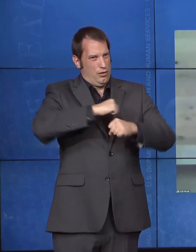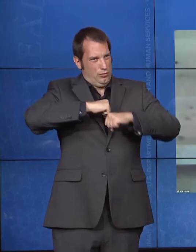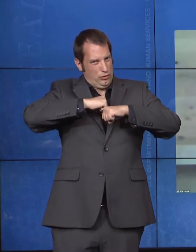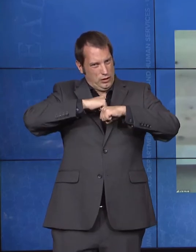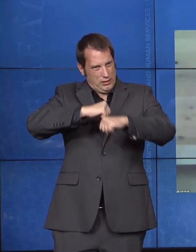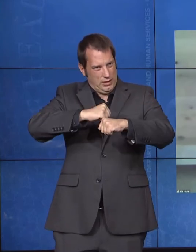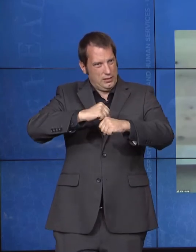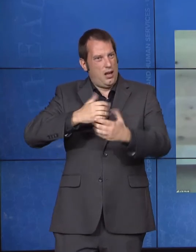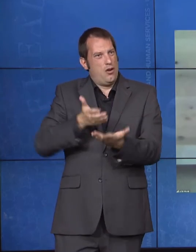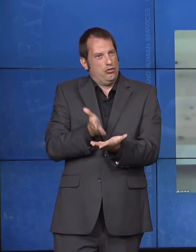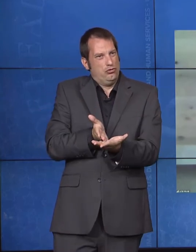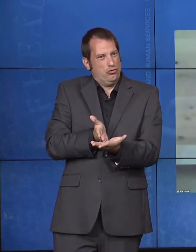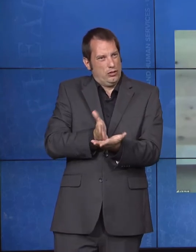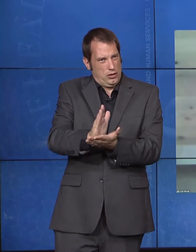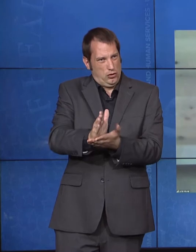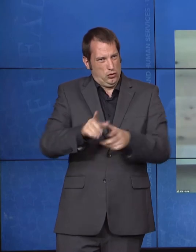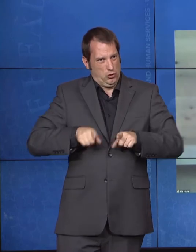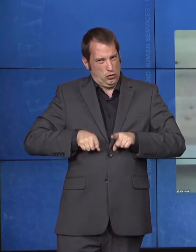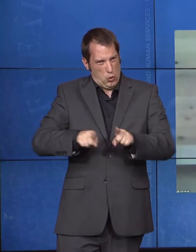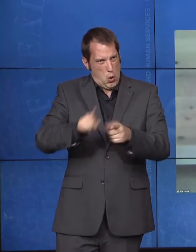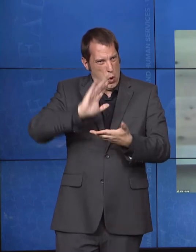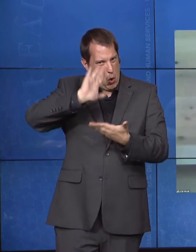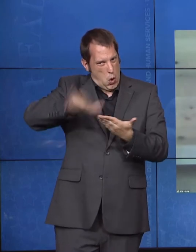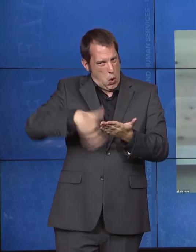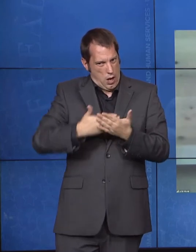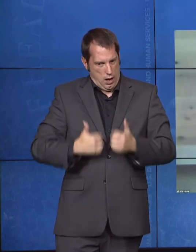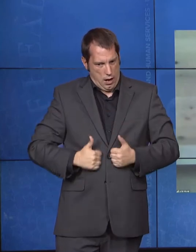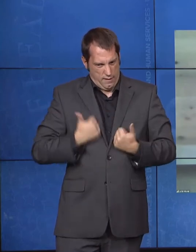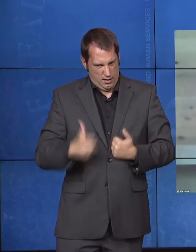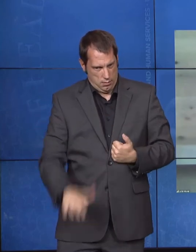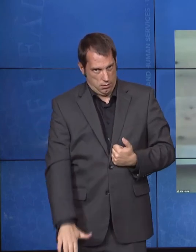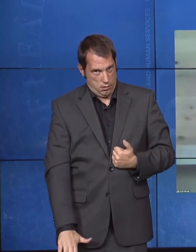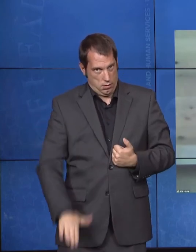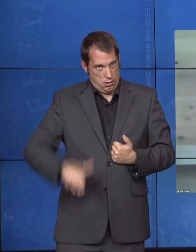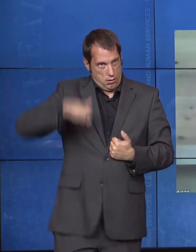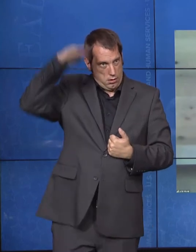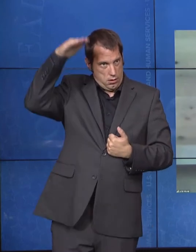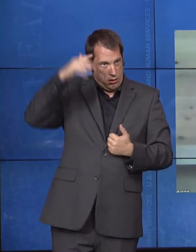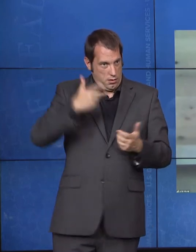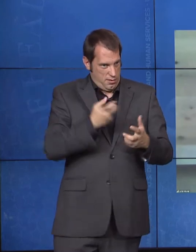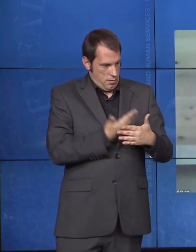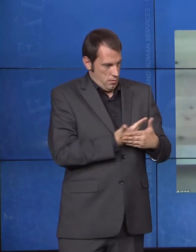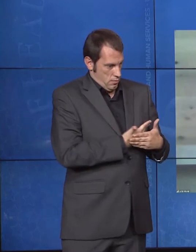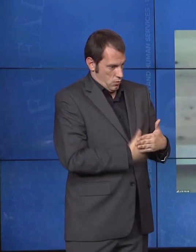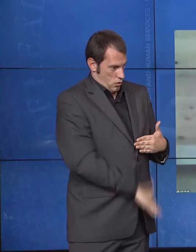lifespan, from the very moment life begins until it ends. Calder, I knew you've been